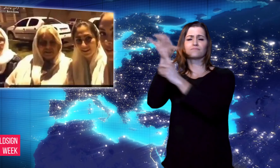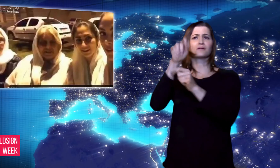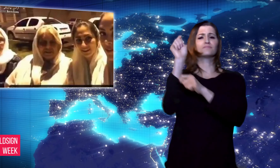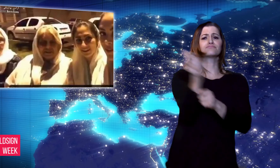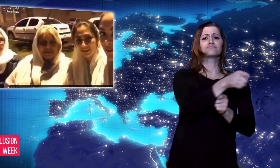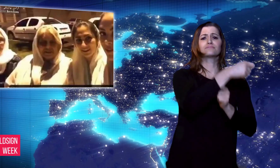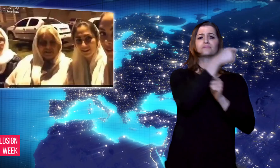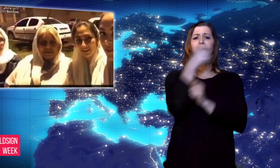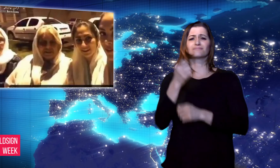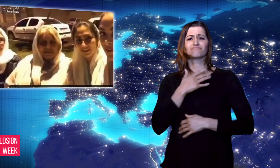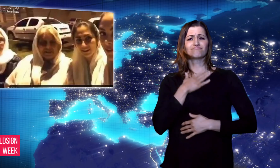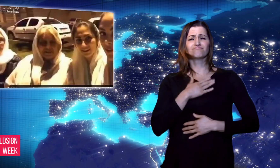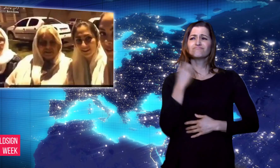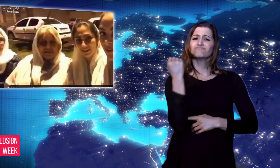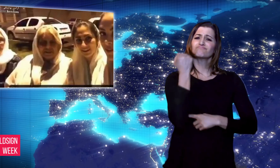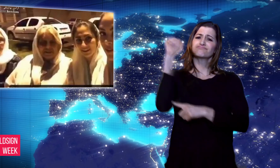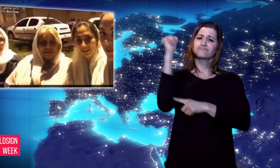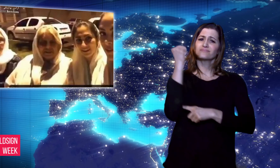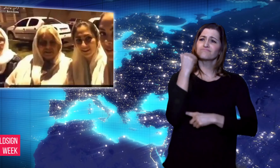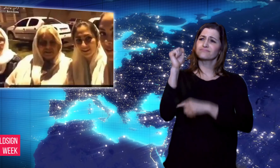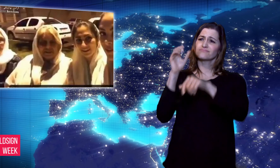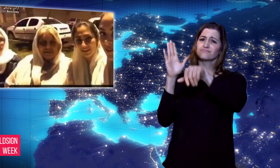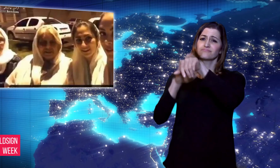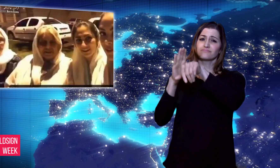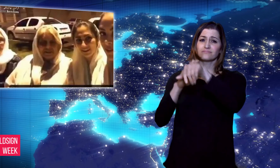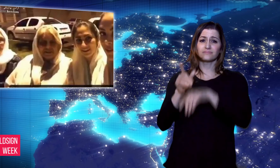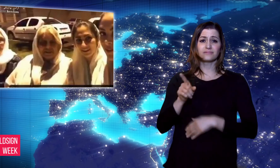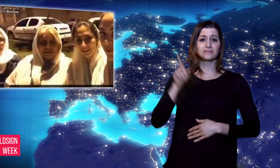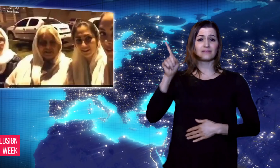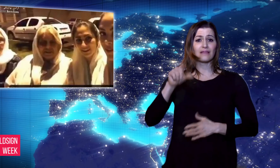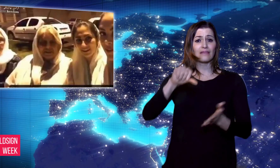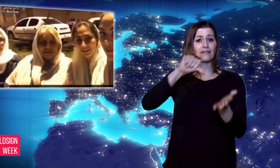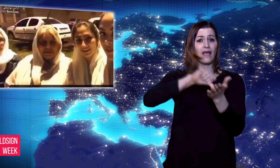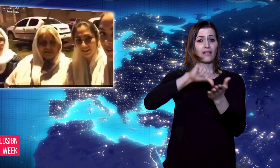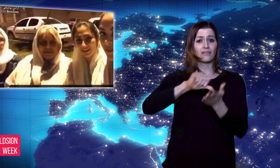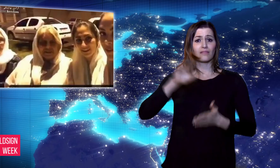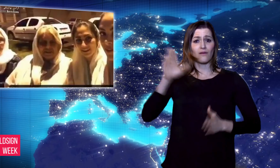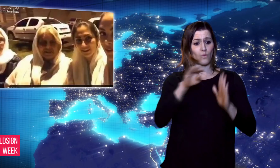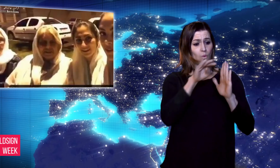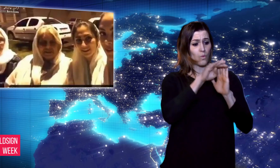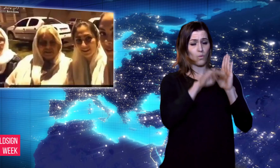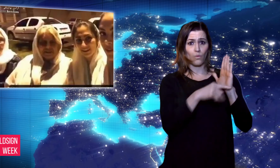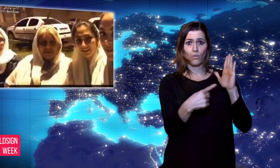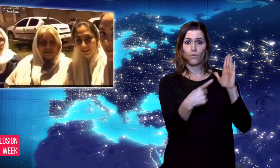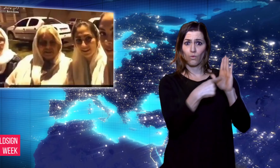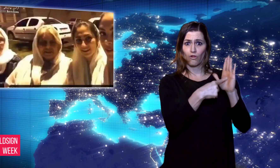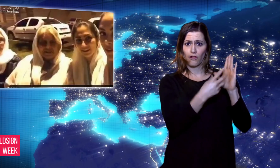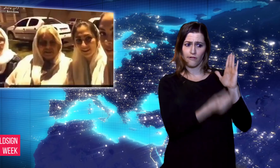protest the obligatory Muslim